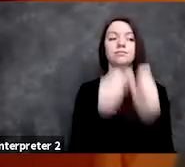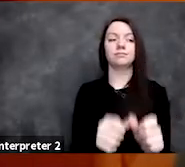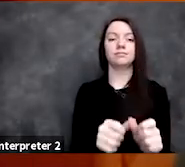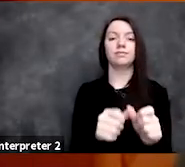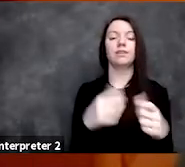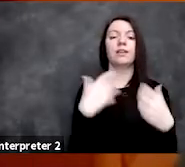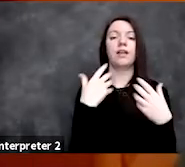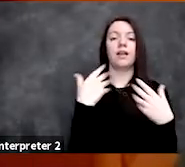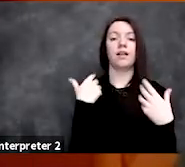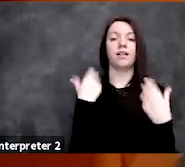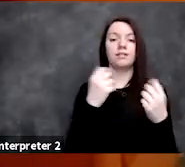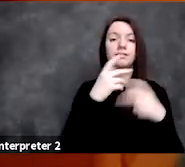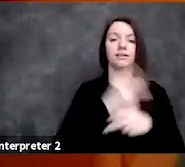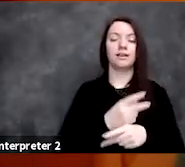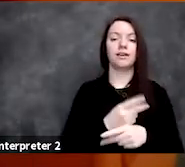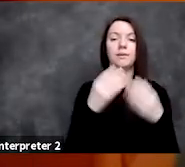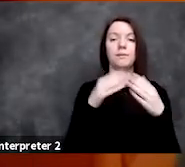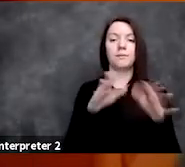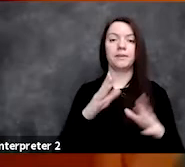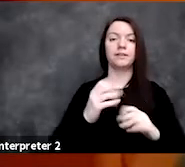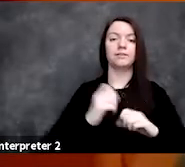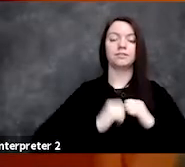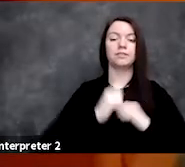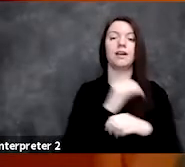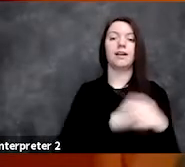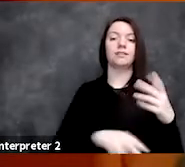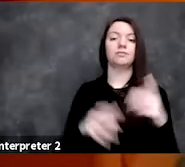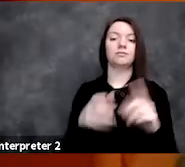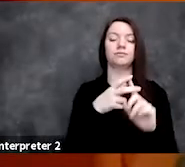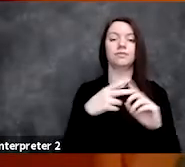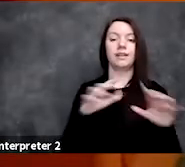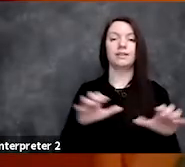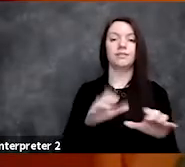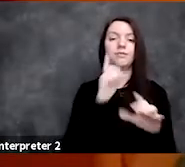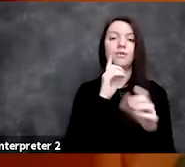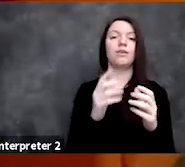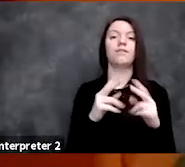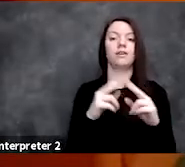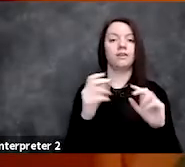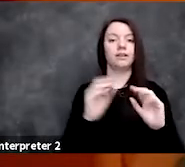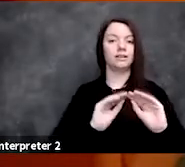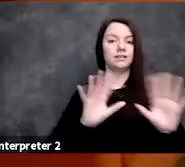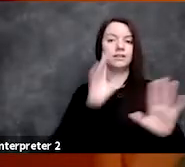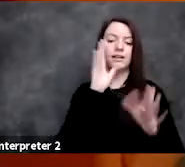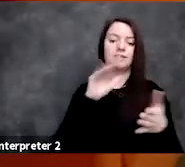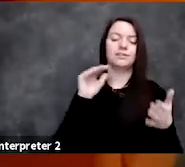and coordinating activities across a highly decentralized healthcare system.